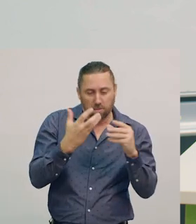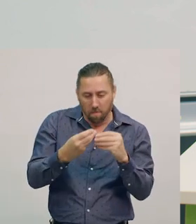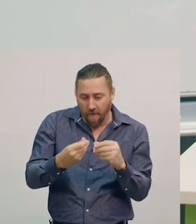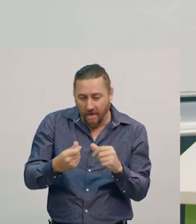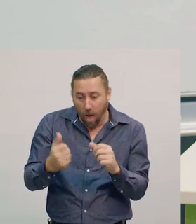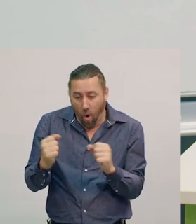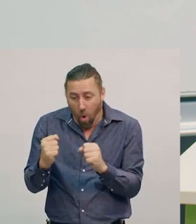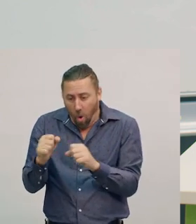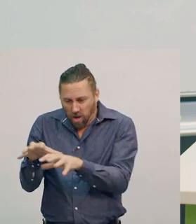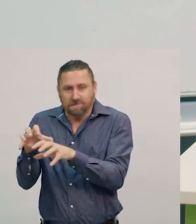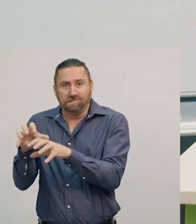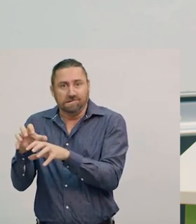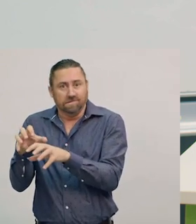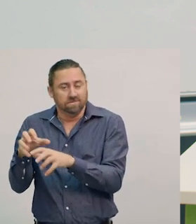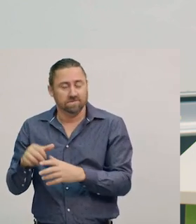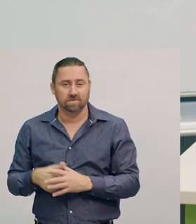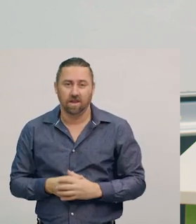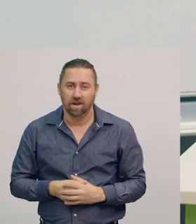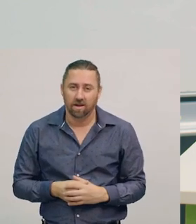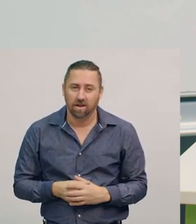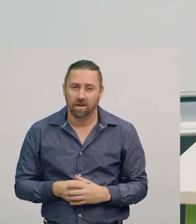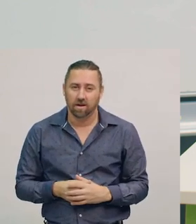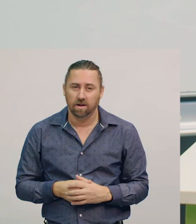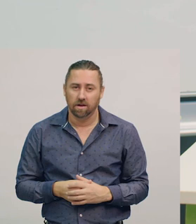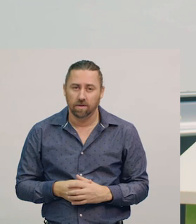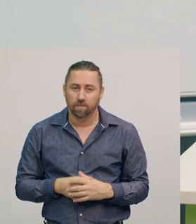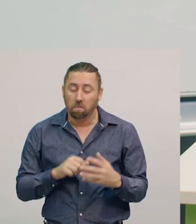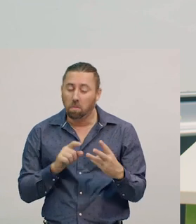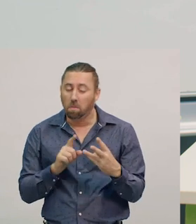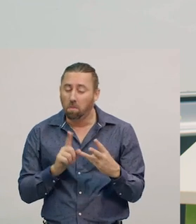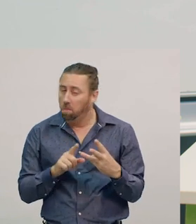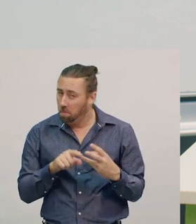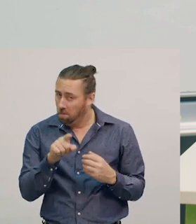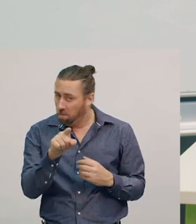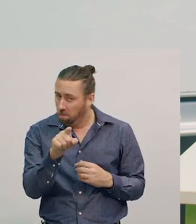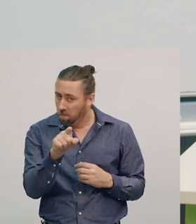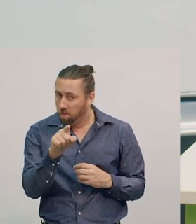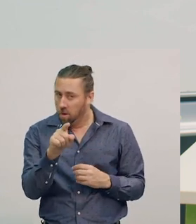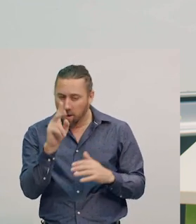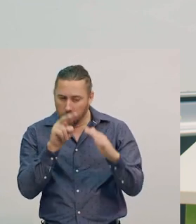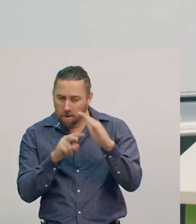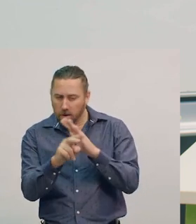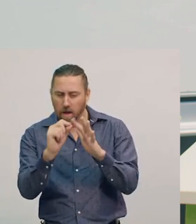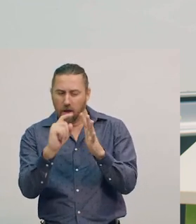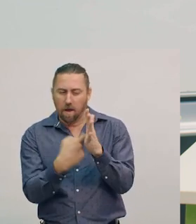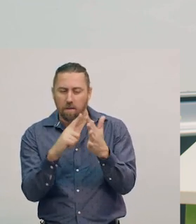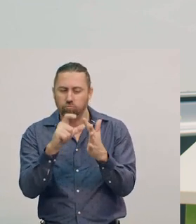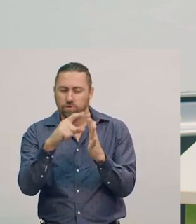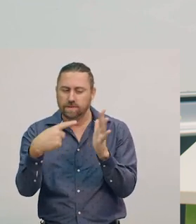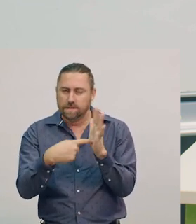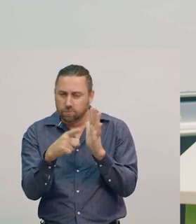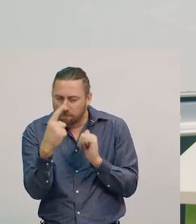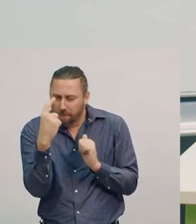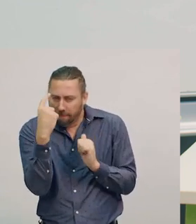The third thing is, when we make predictions and careful observations about changes,